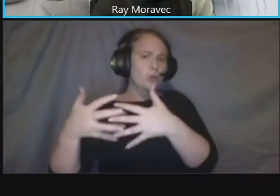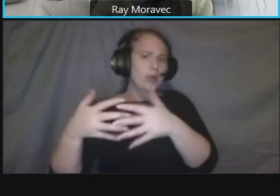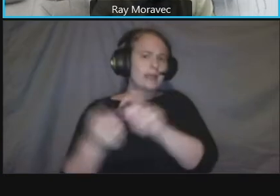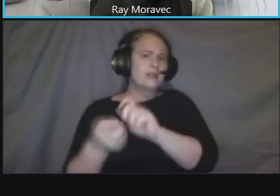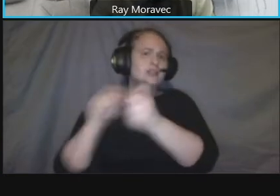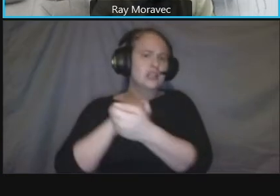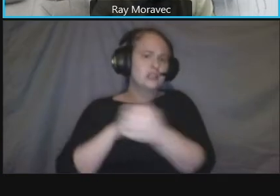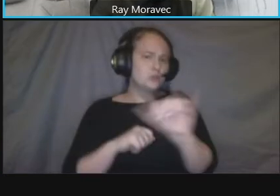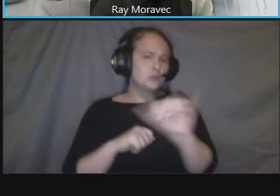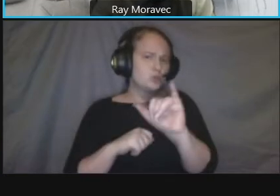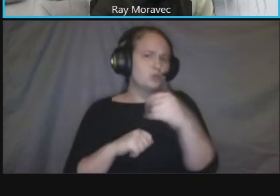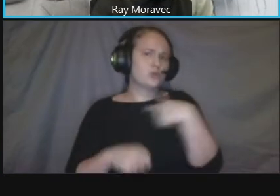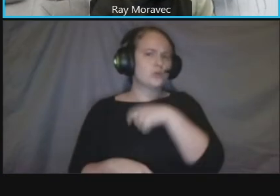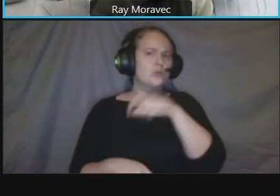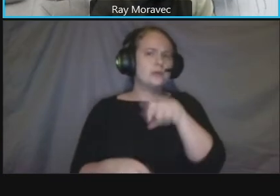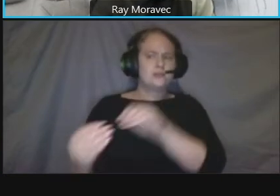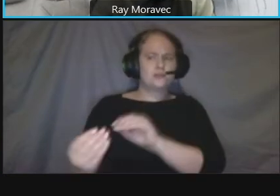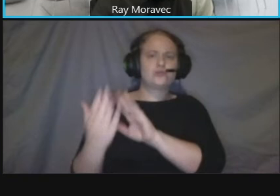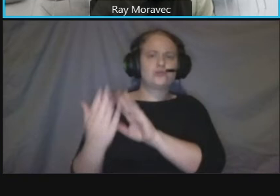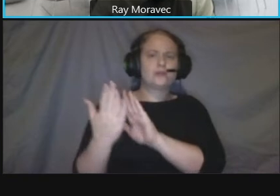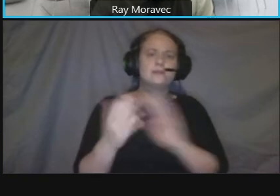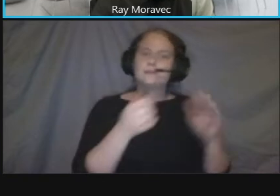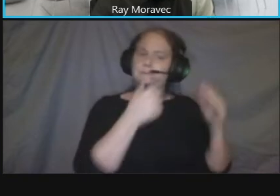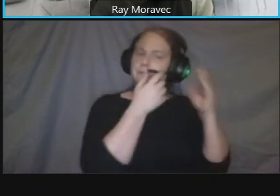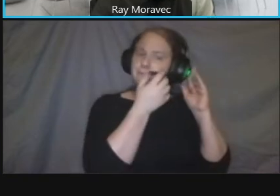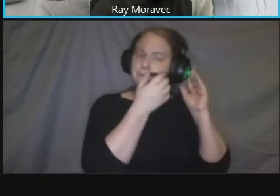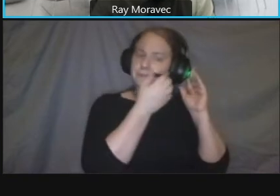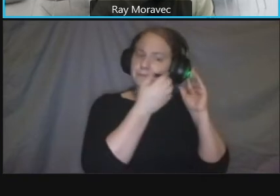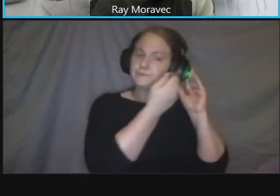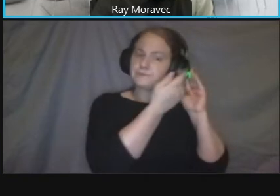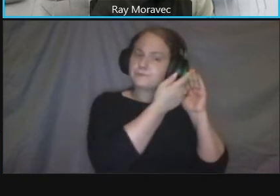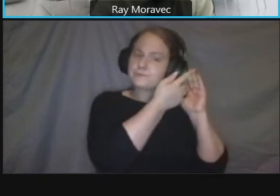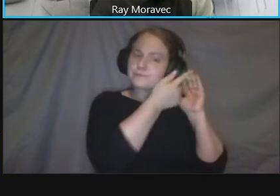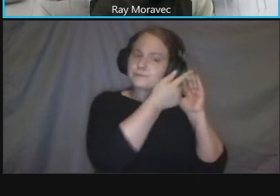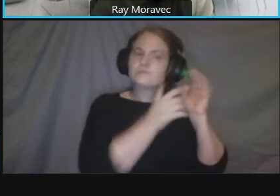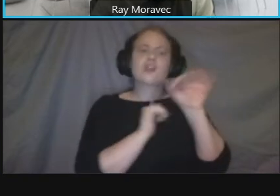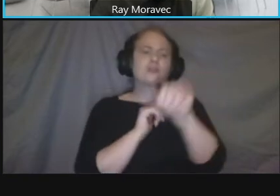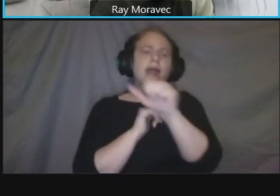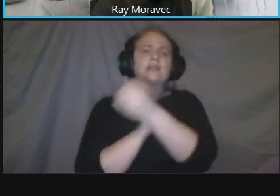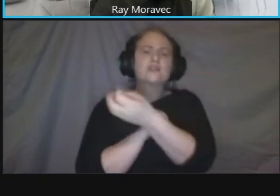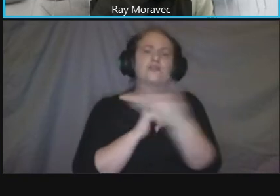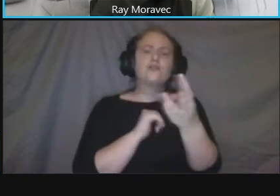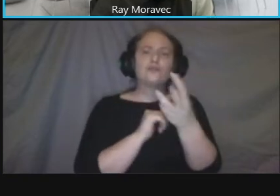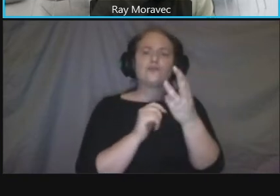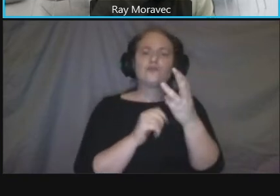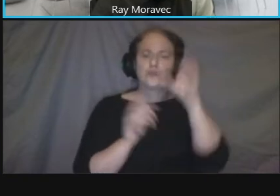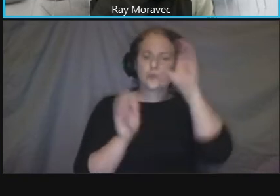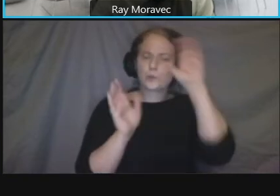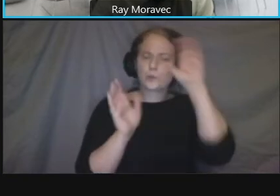next slide that's just a couple quick pictures showing uh the various areas the metro station